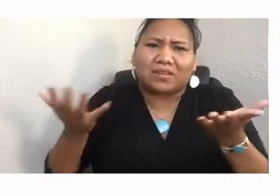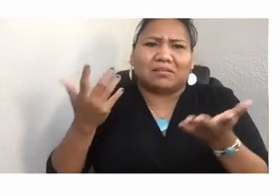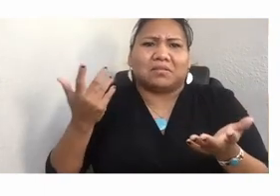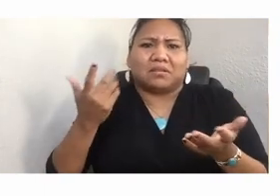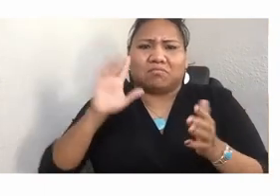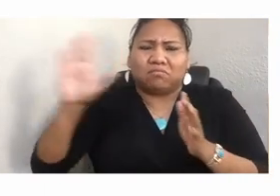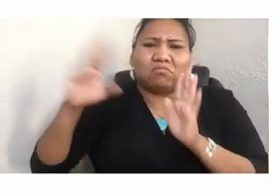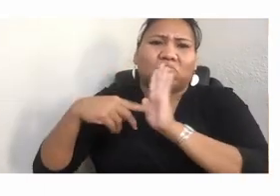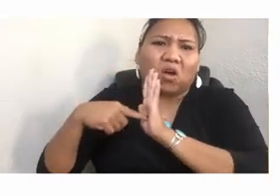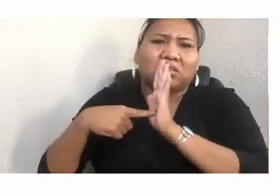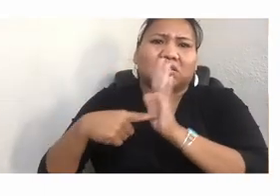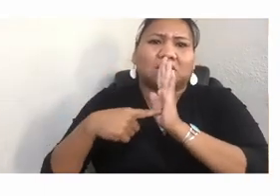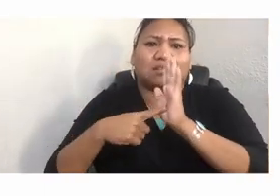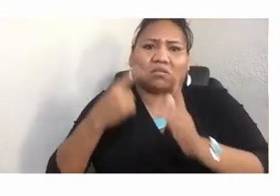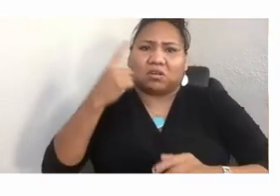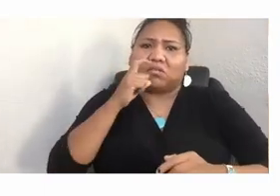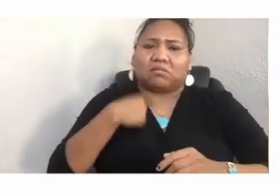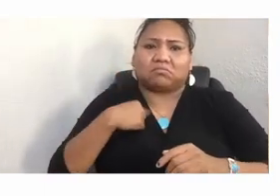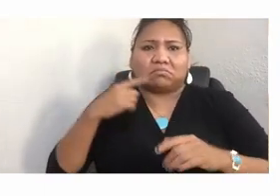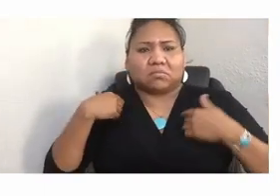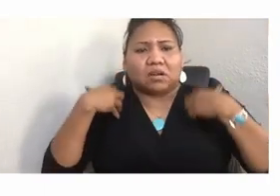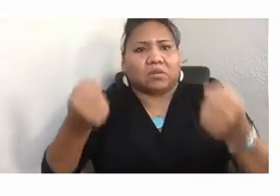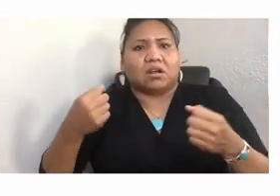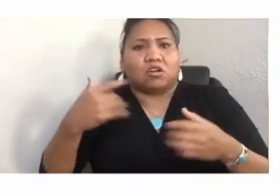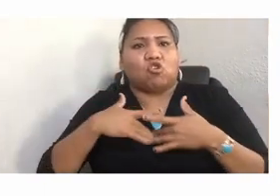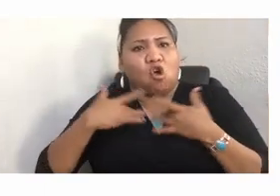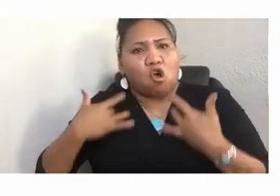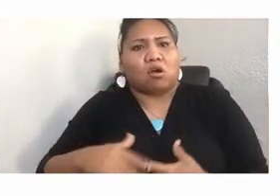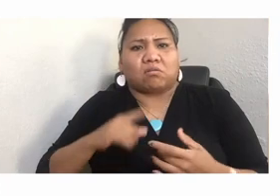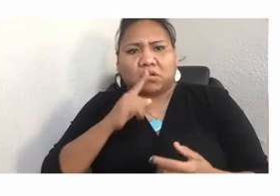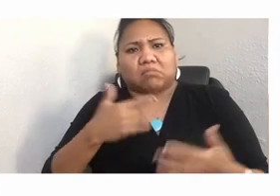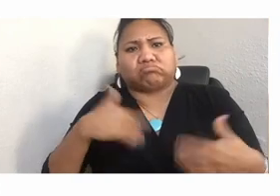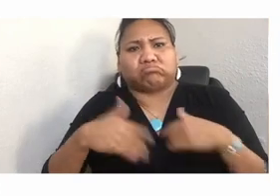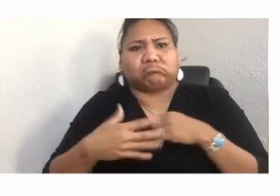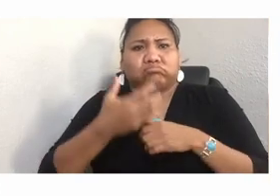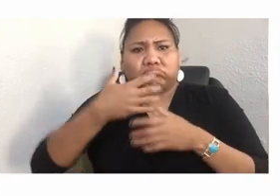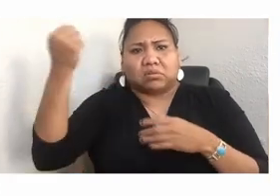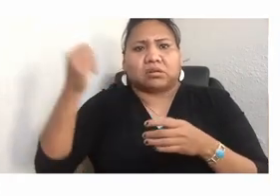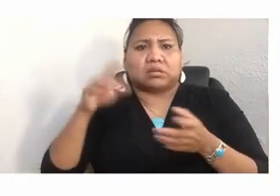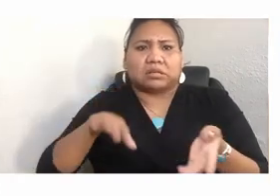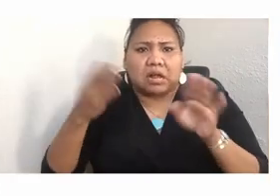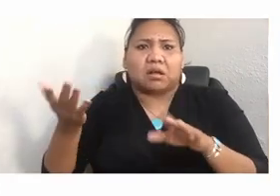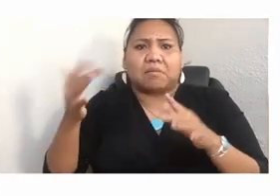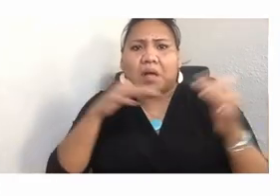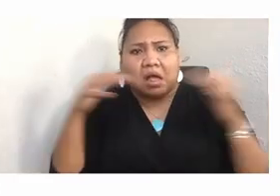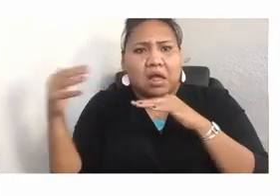to retrieve the dead and wounded from the battlefield and help their families. In a way, we are doing the same thing today with the modern day Brave Hearts,